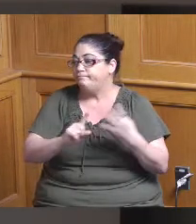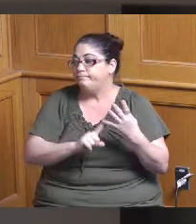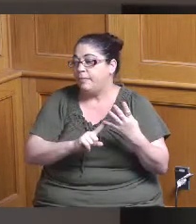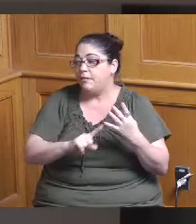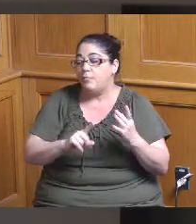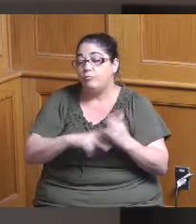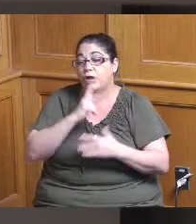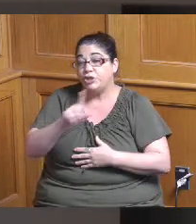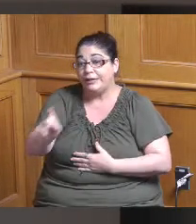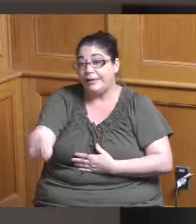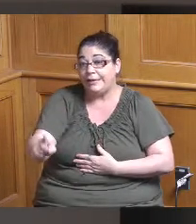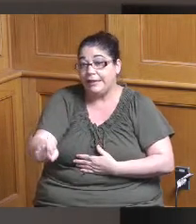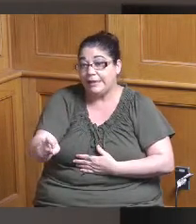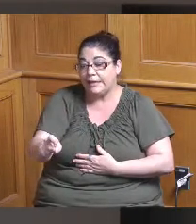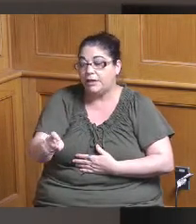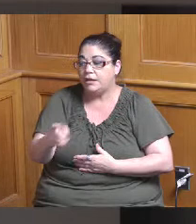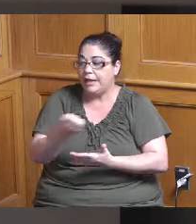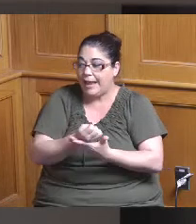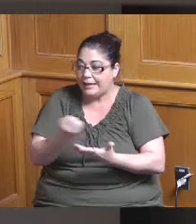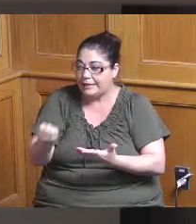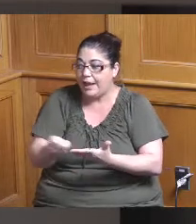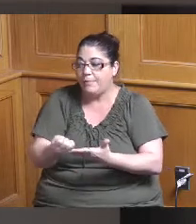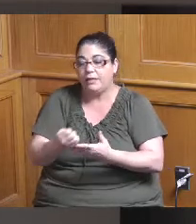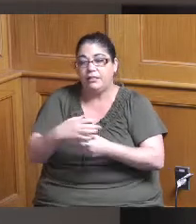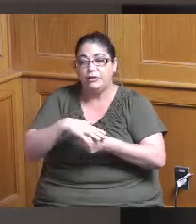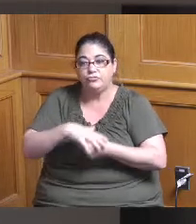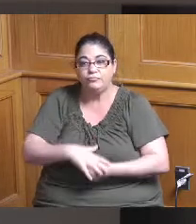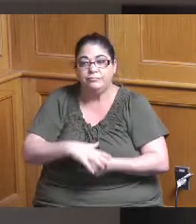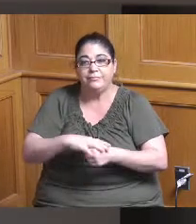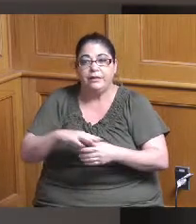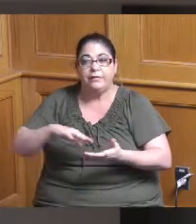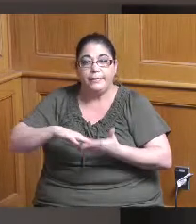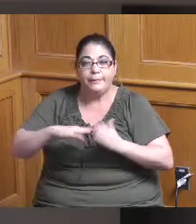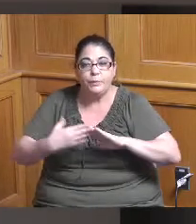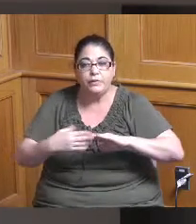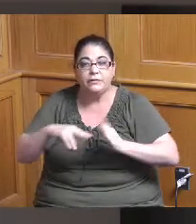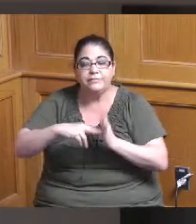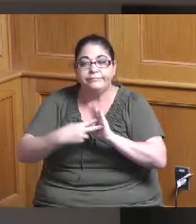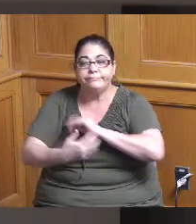geared towards economically distressed communities but also if if they indicated the project is